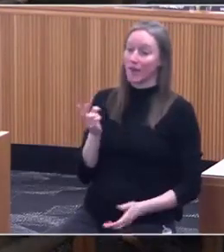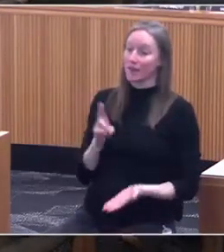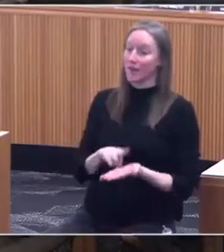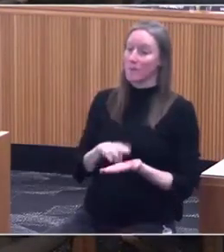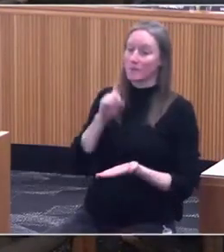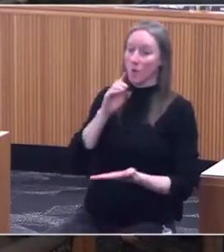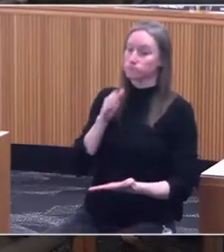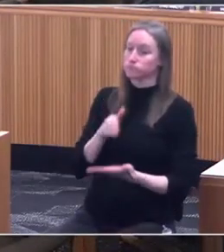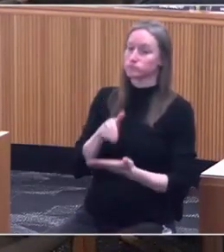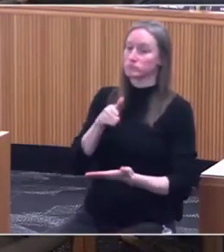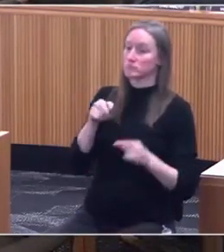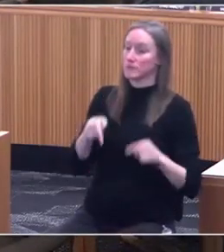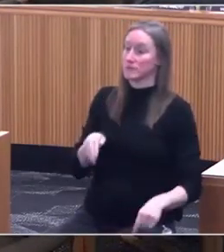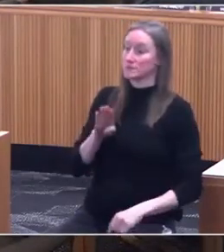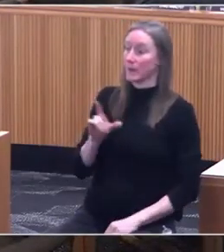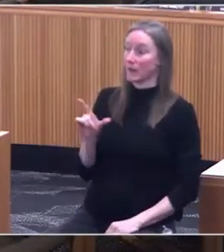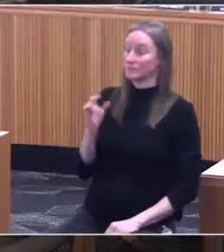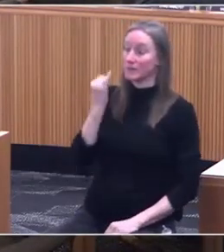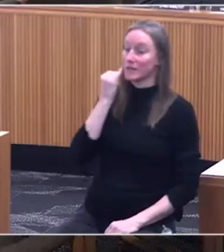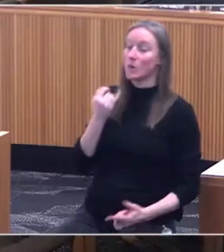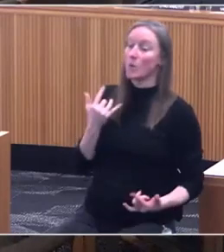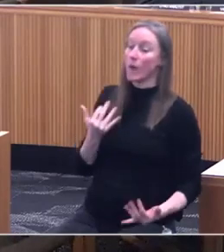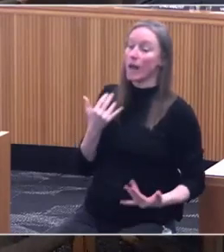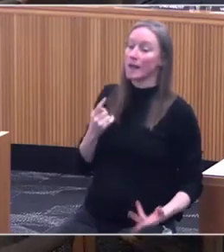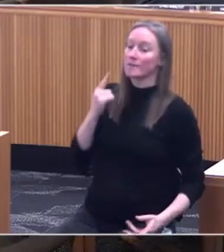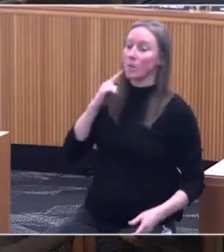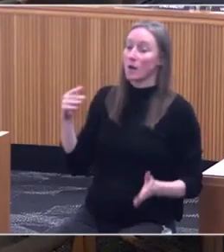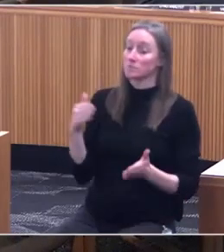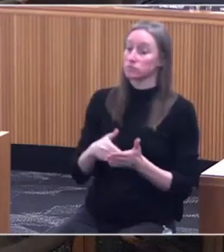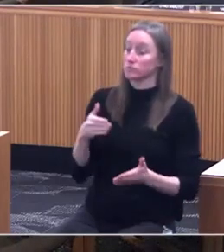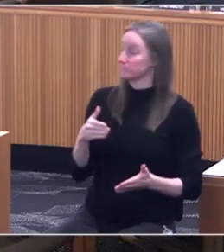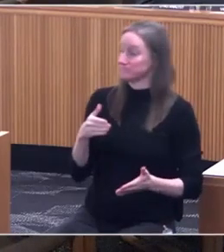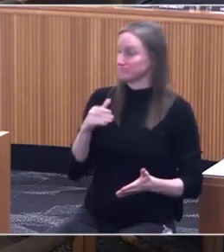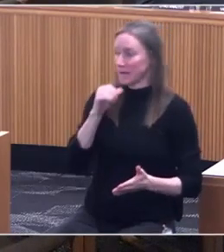I couldn't find it. - It's not coming. They're not showing up. Representative Diehl.